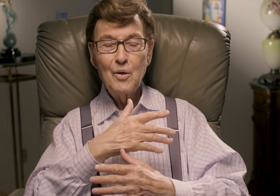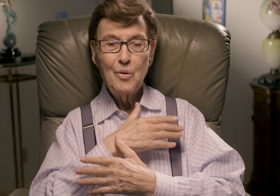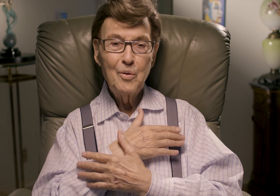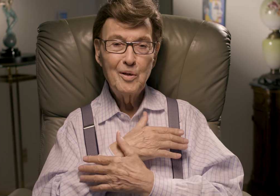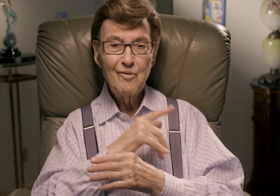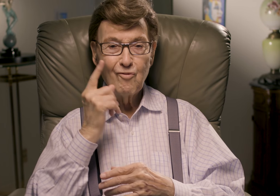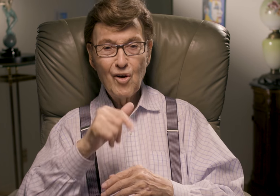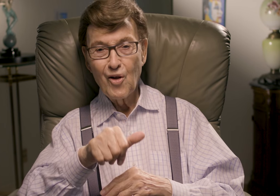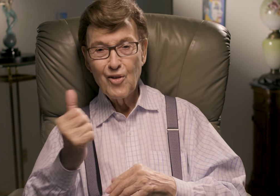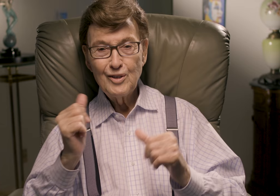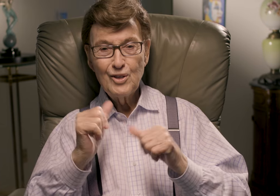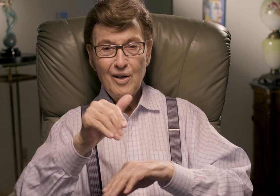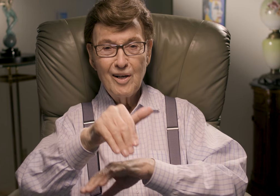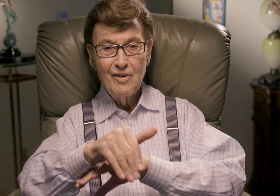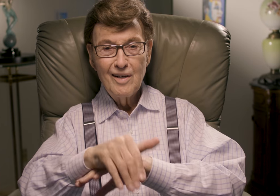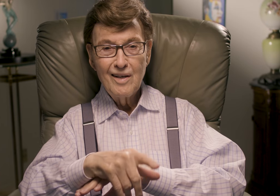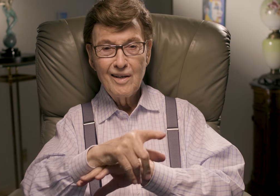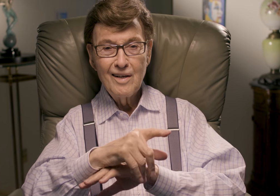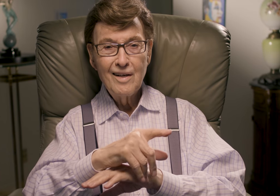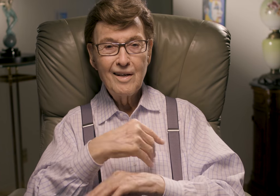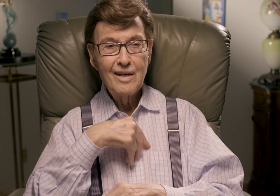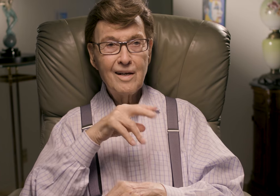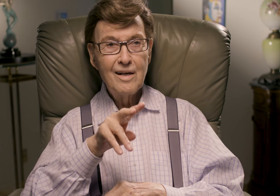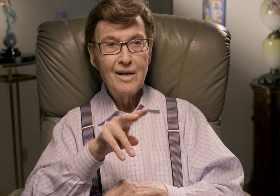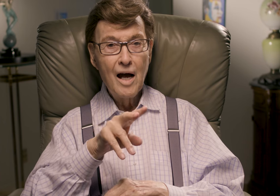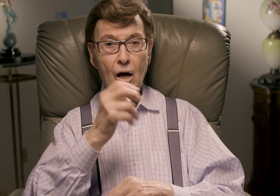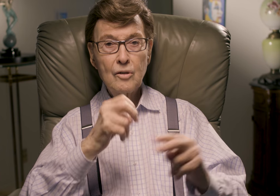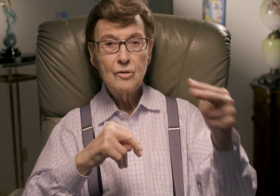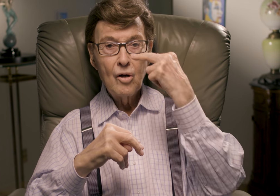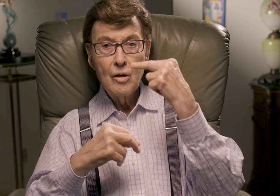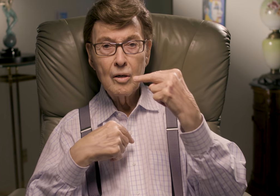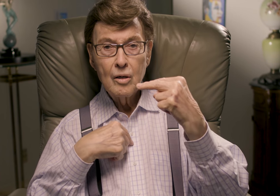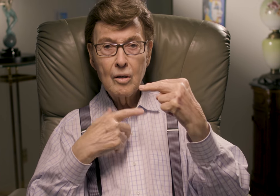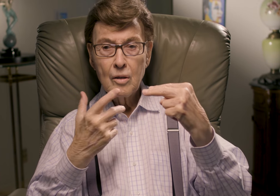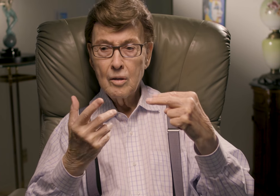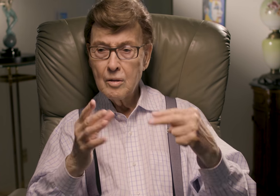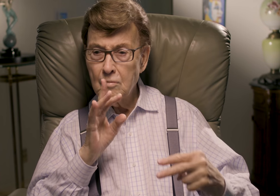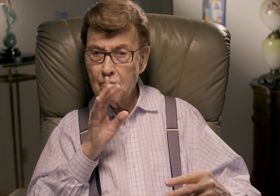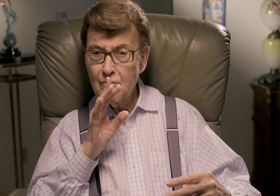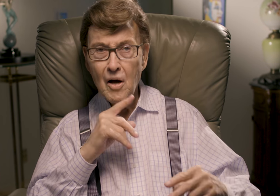He was resting before his next show for the evening. He caught me staring at him, and spoke to me.